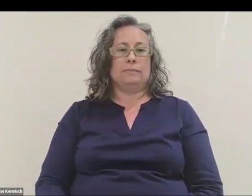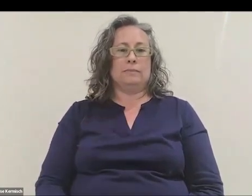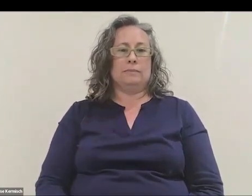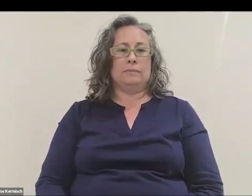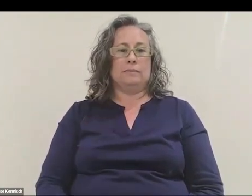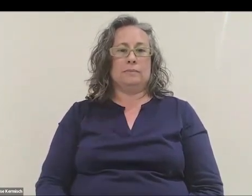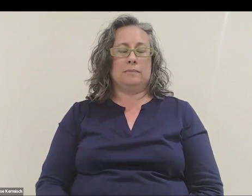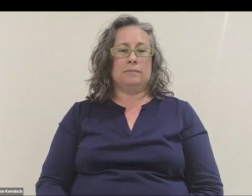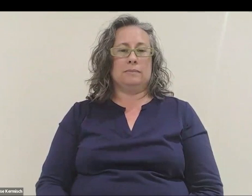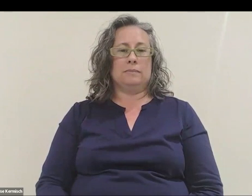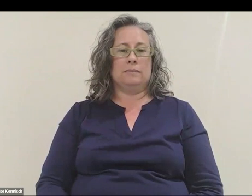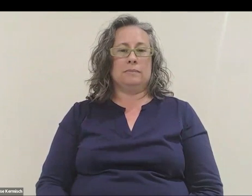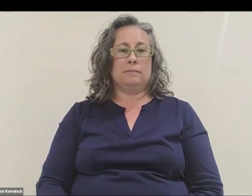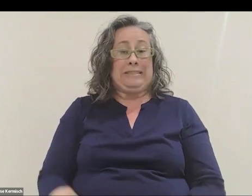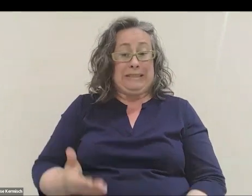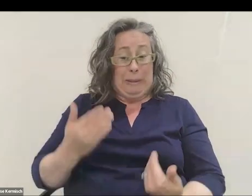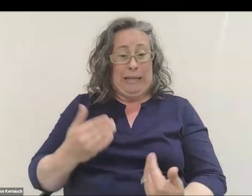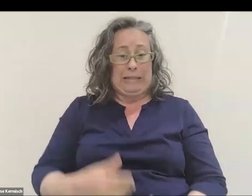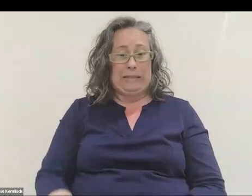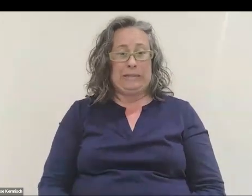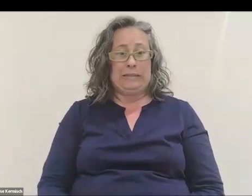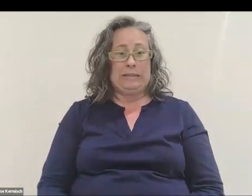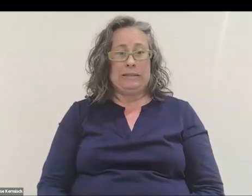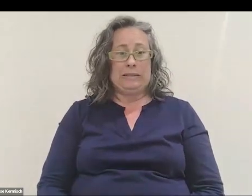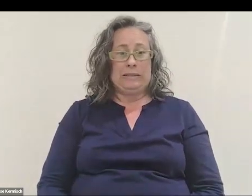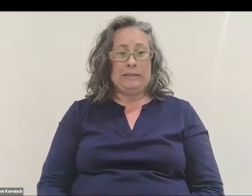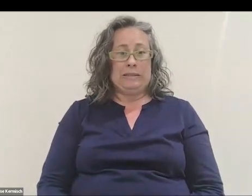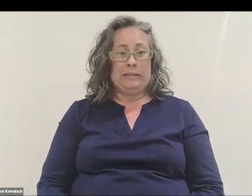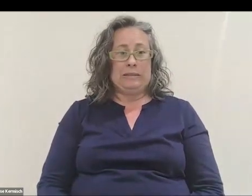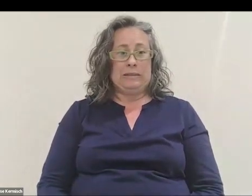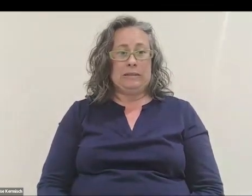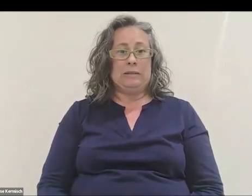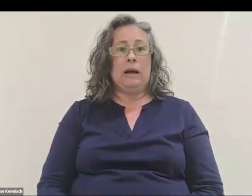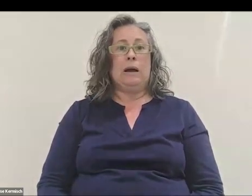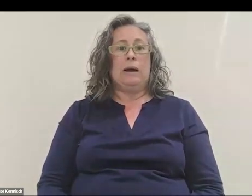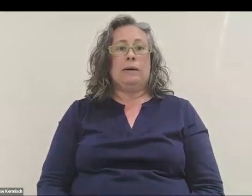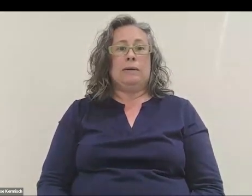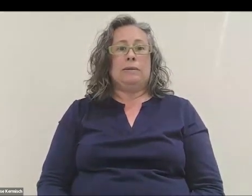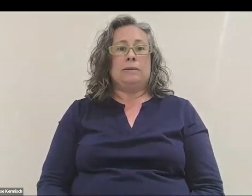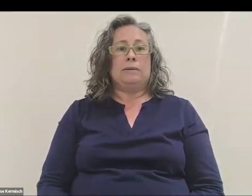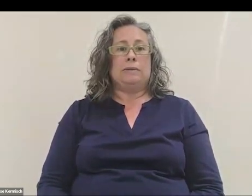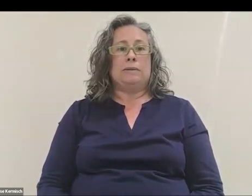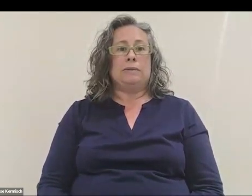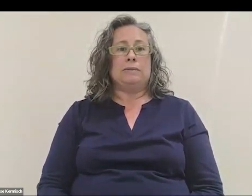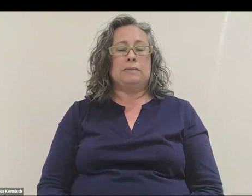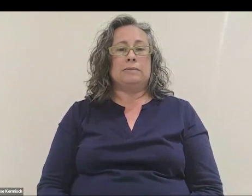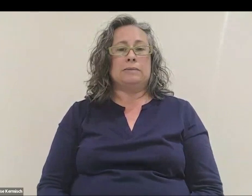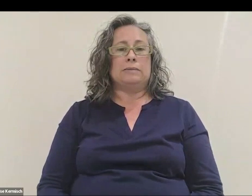Come on. -God. [?] -Uh-oh. There it goes. [rocket launching]